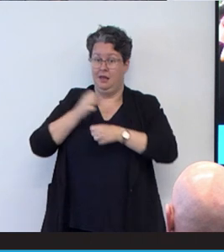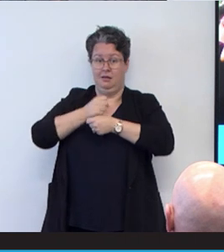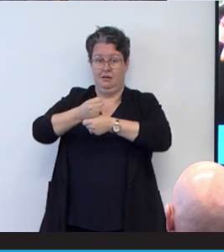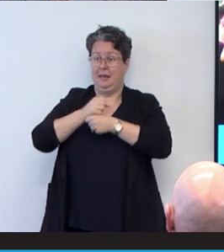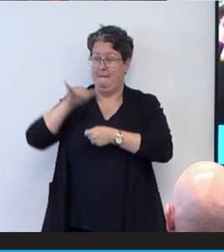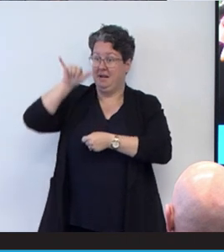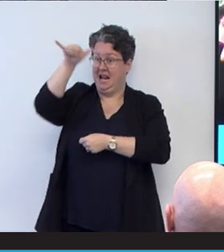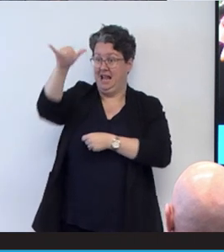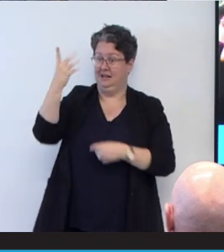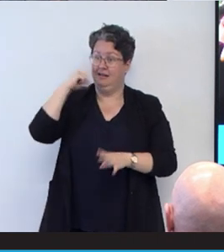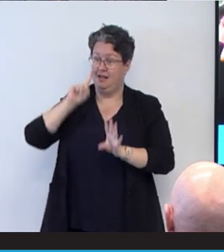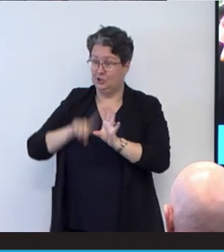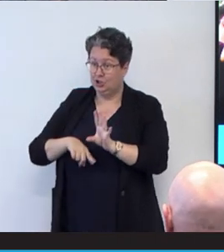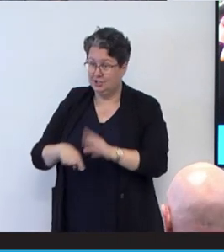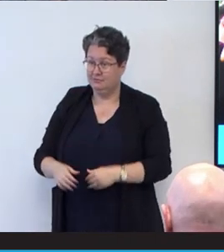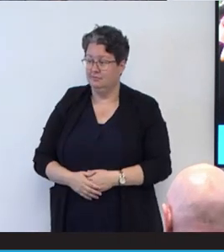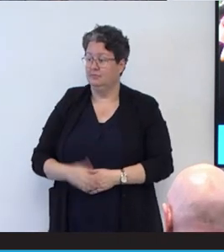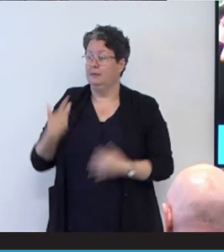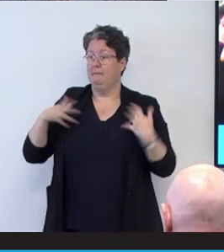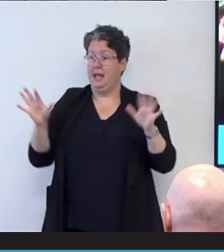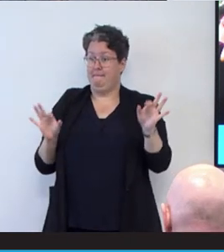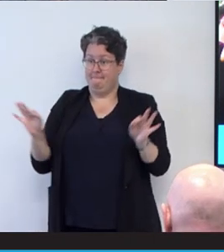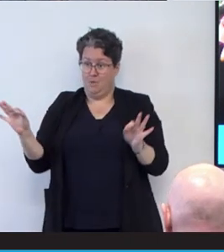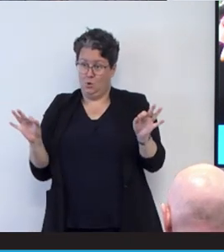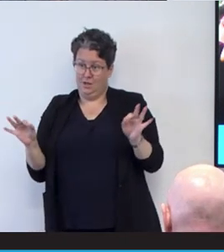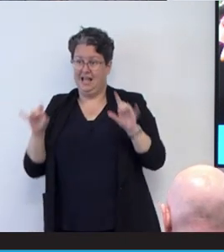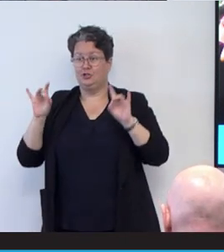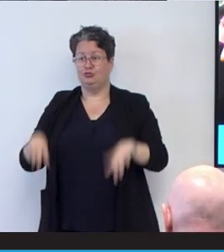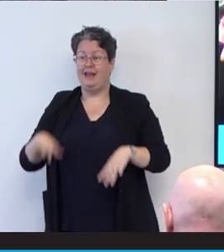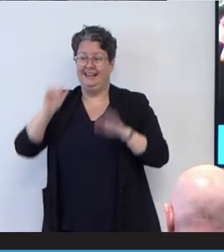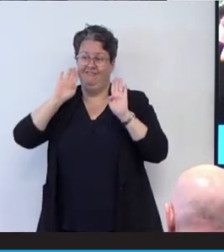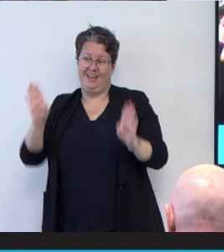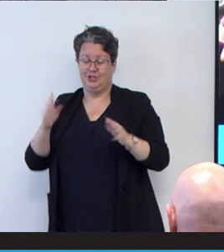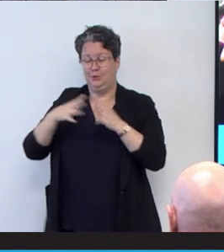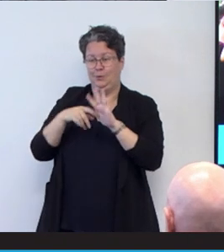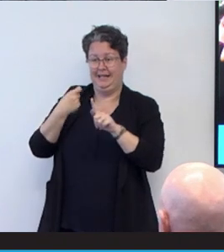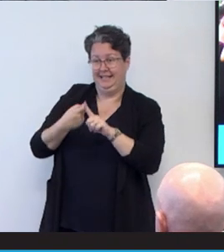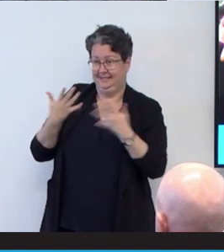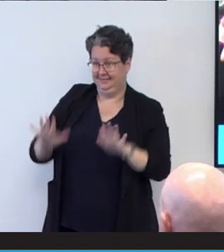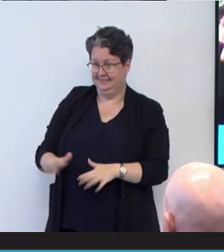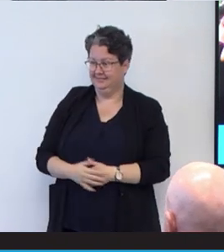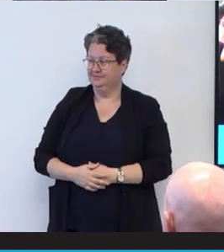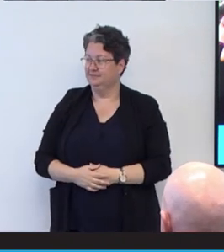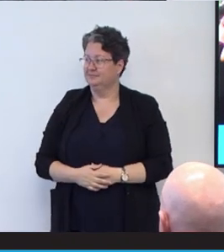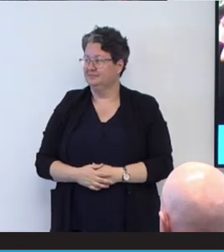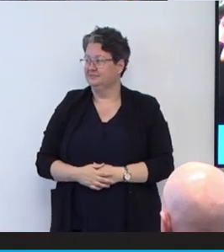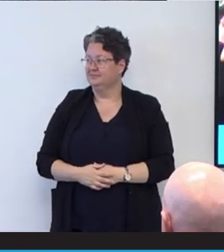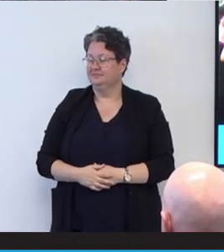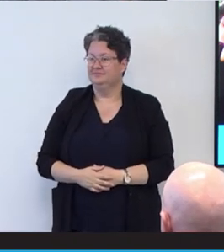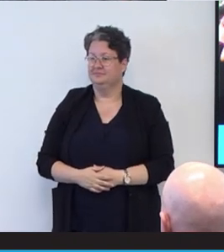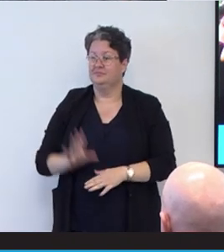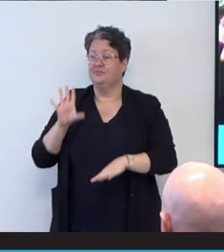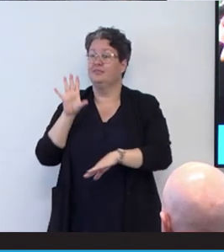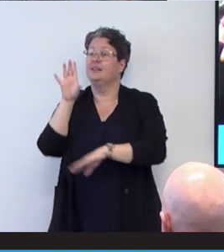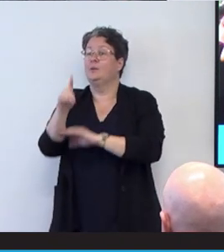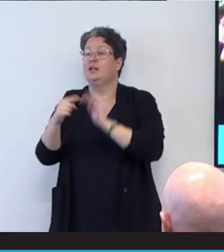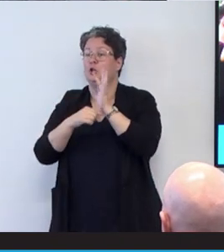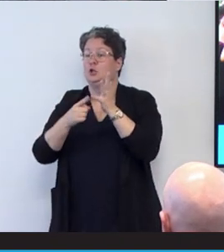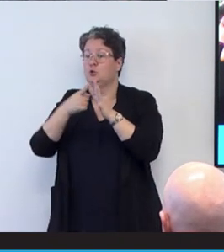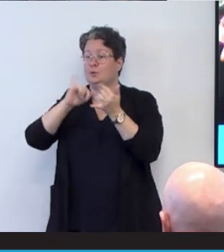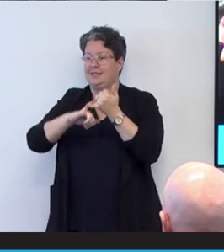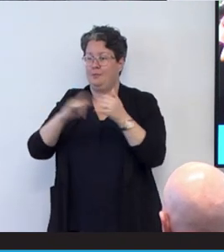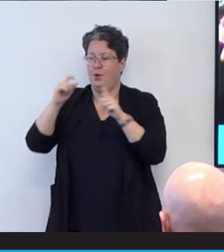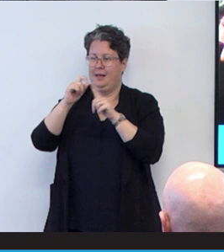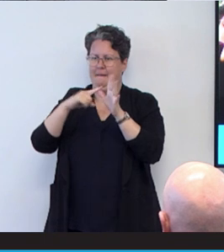I’ve been a model at Australian Fashion Week. Next Tuesday I'm going parasailing I’ve skydived. I've